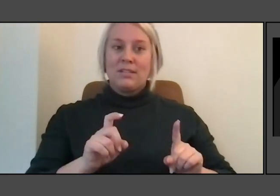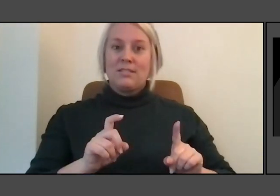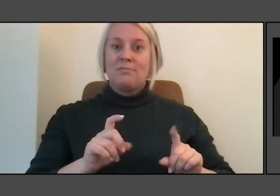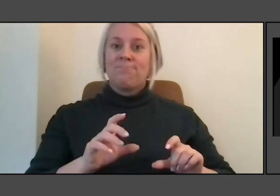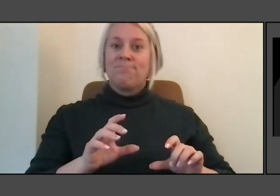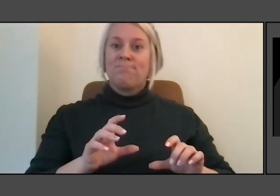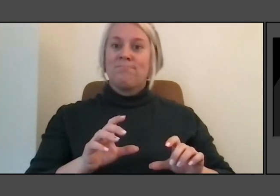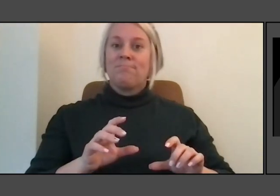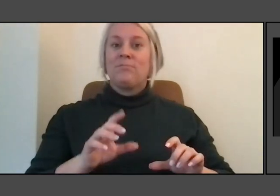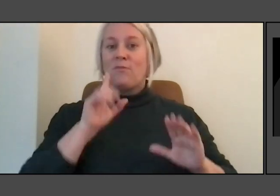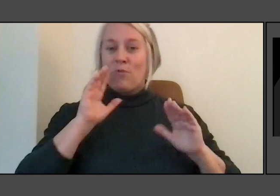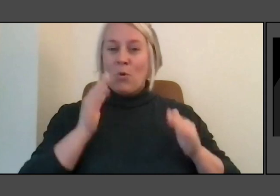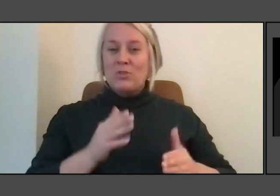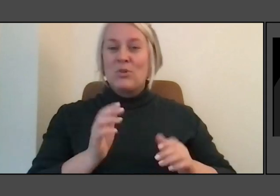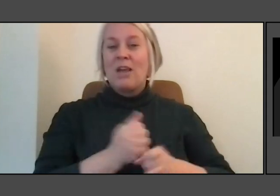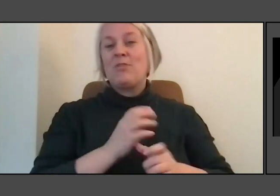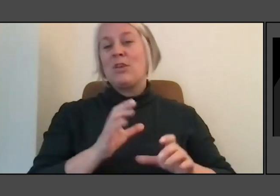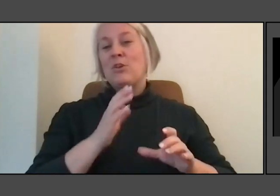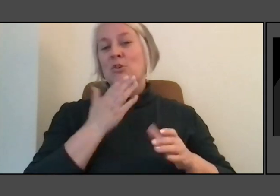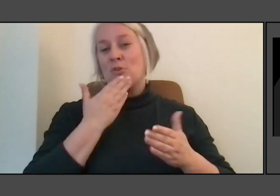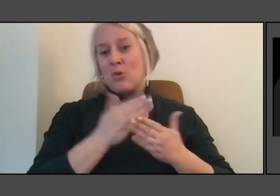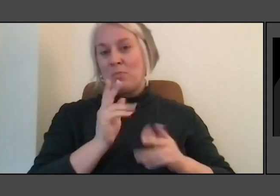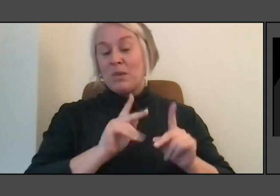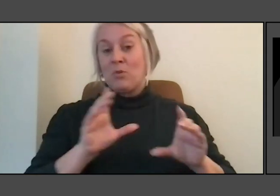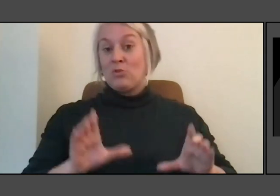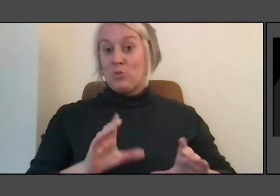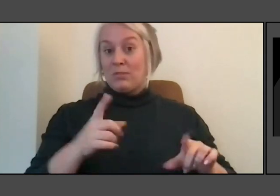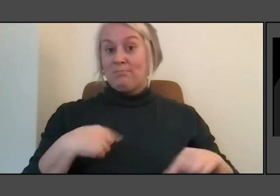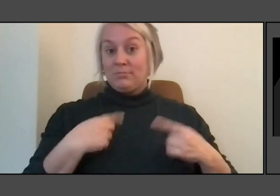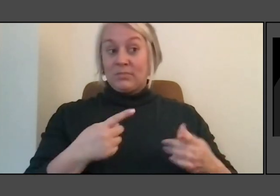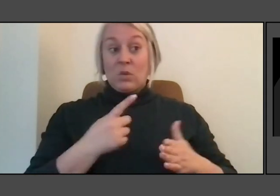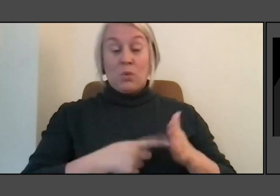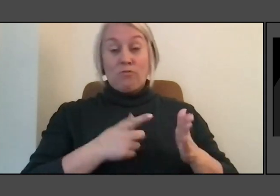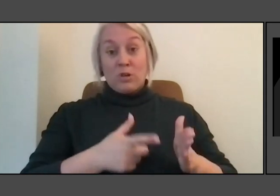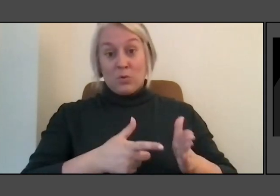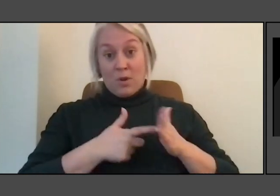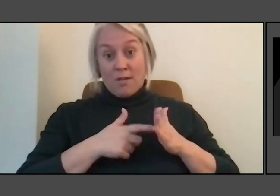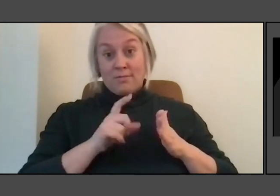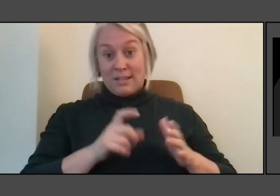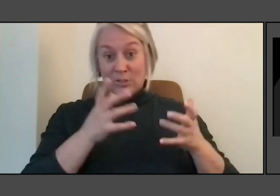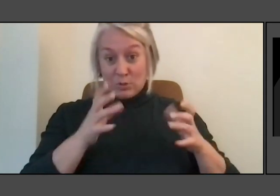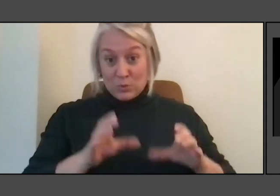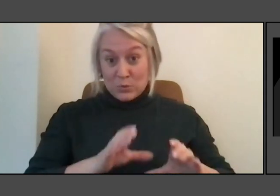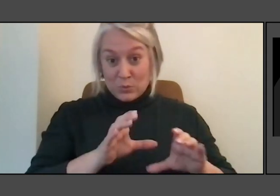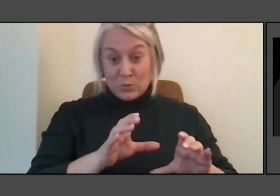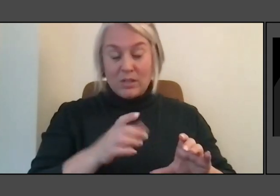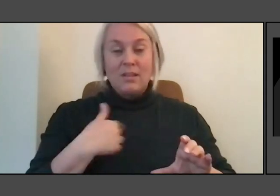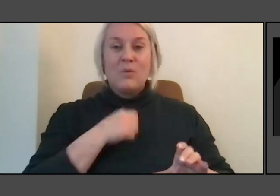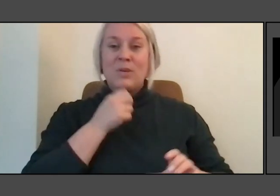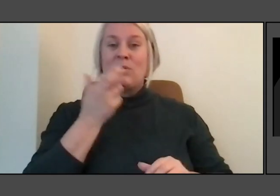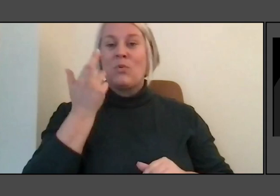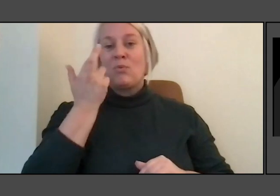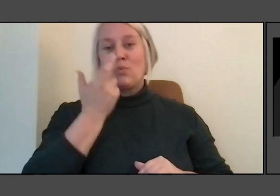and what has to be done, because I think, again, we don't realize, because we're in our own little silos of what we care,